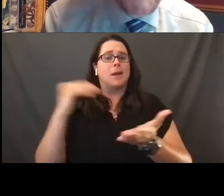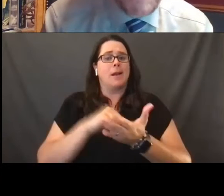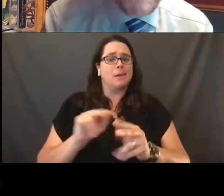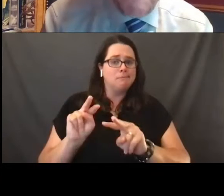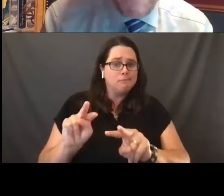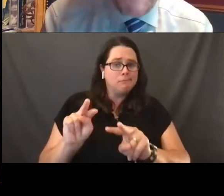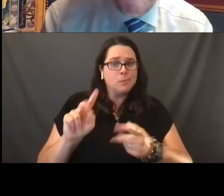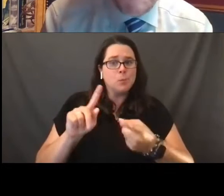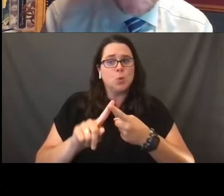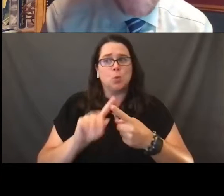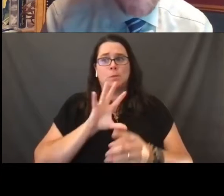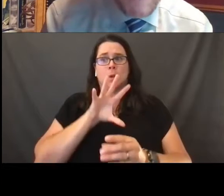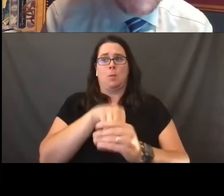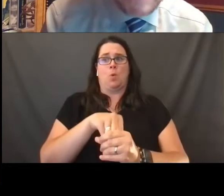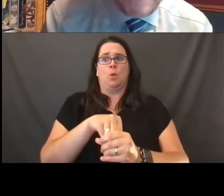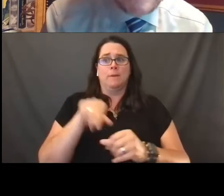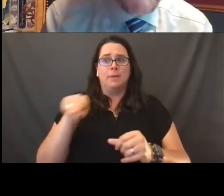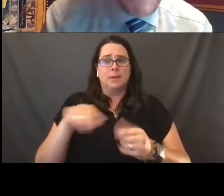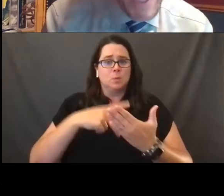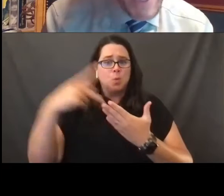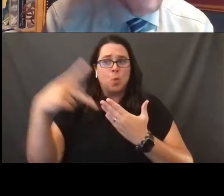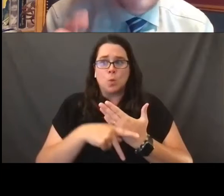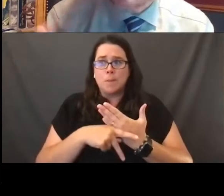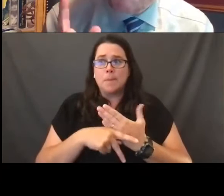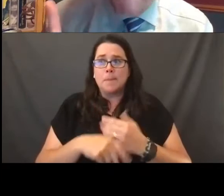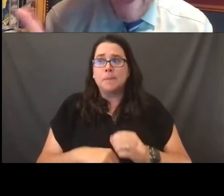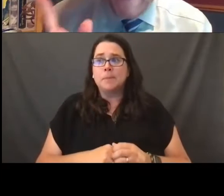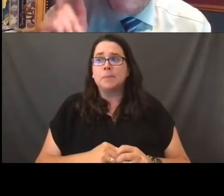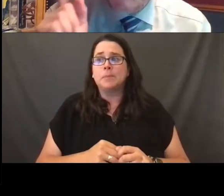to being a part of this program. Let us go back.